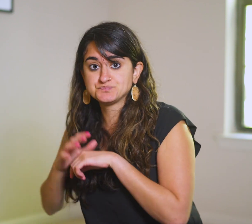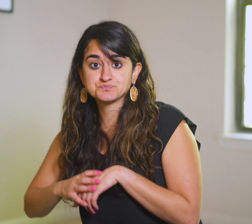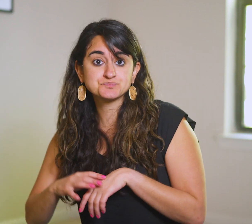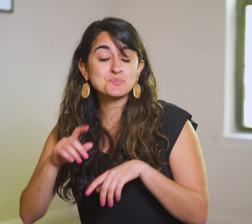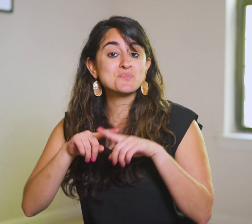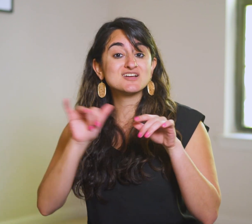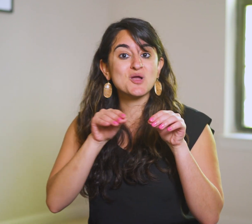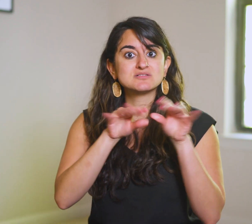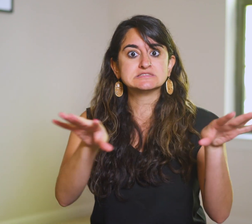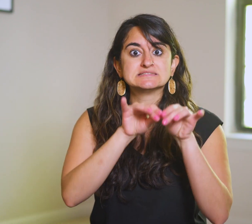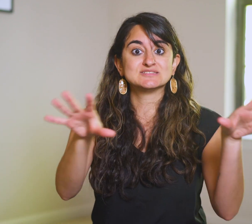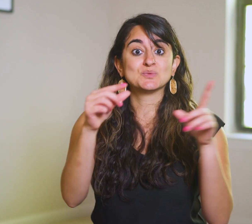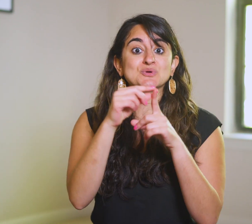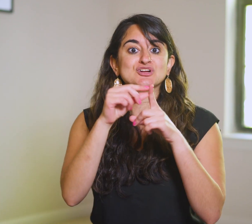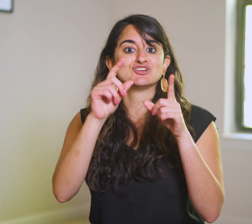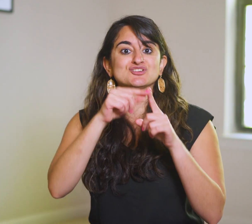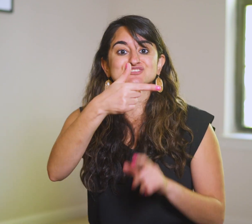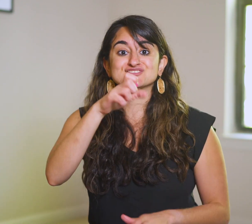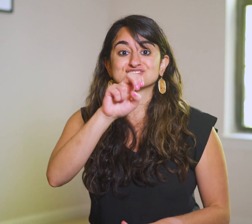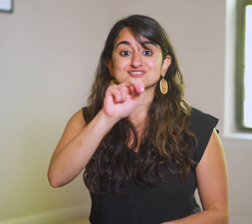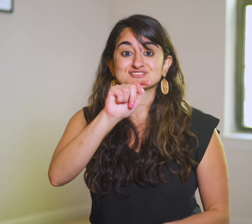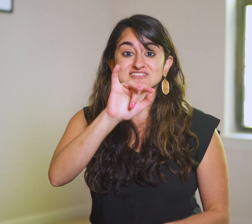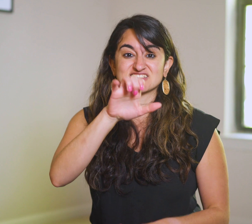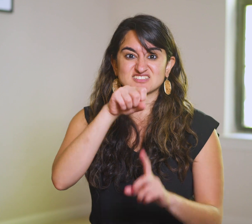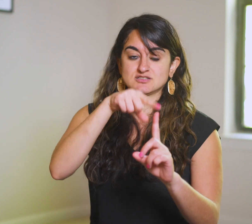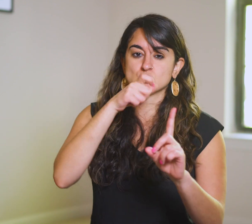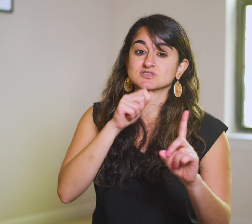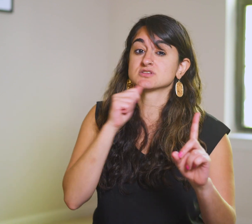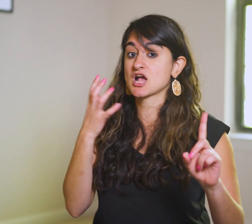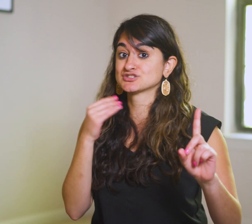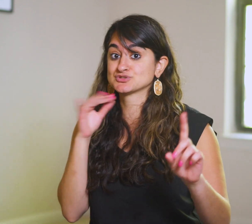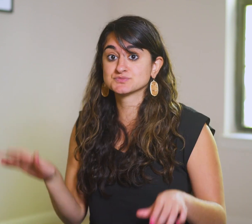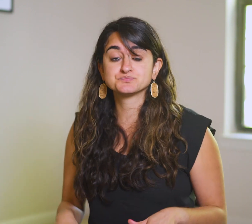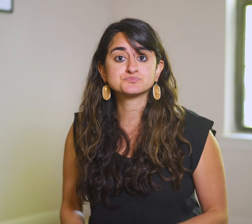while also spreading the word to the Gentiles.